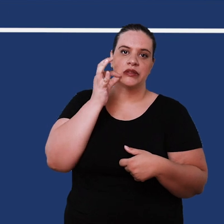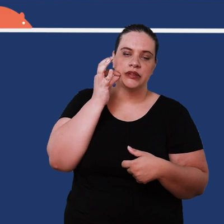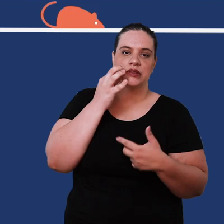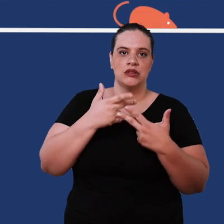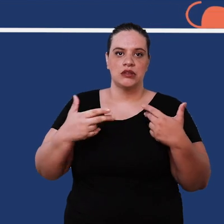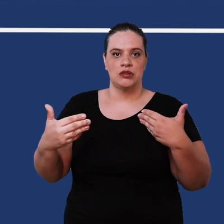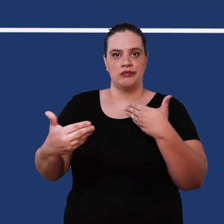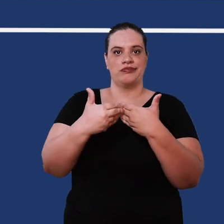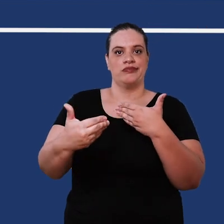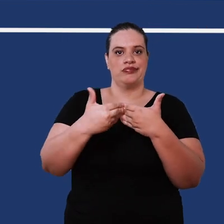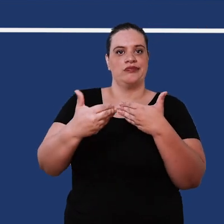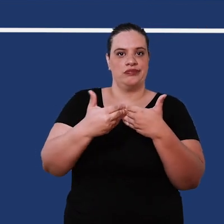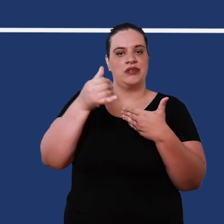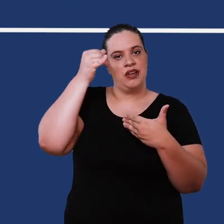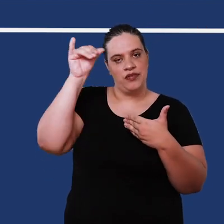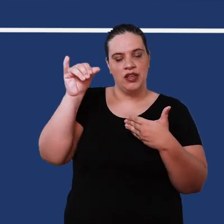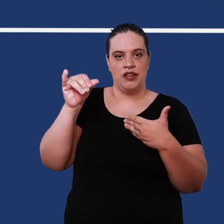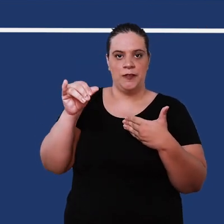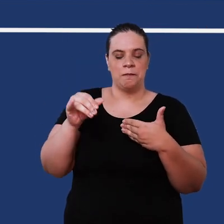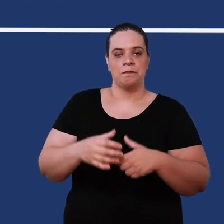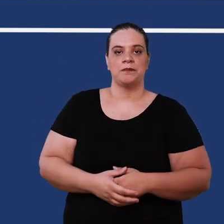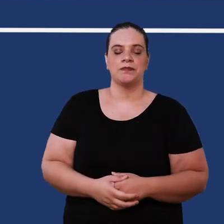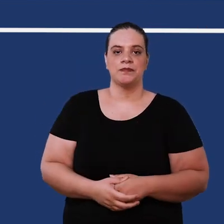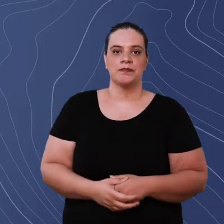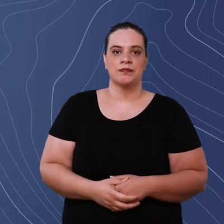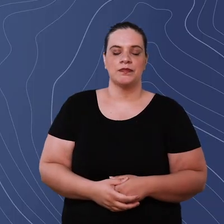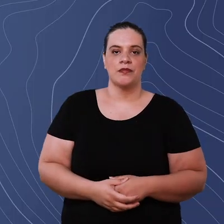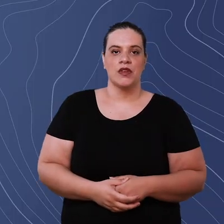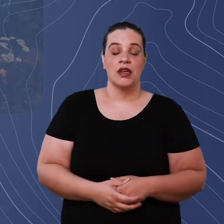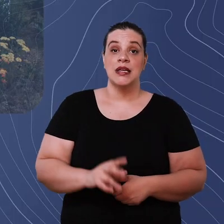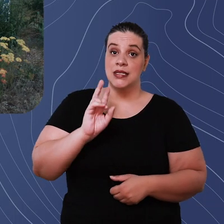bang their faces on the little door and will not be able to enter the cistern whenever